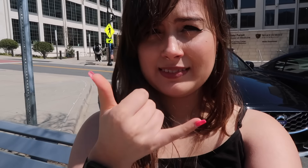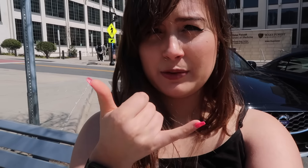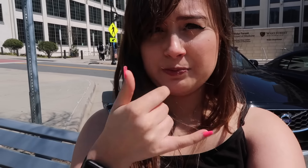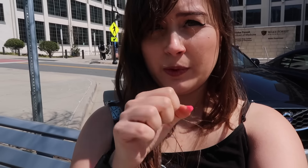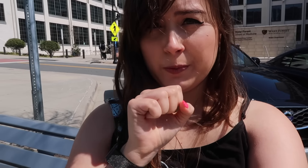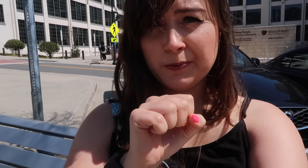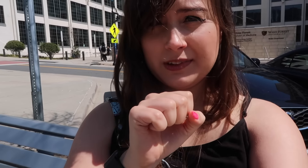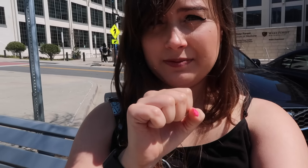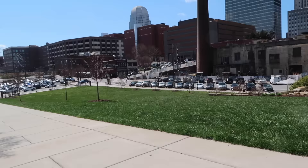Time to work.